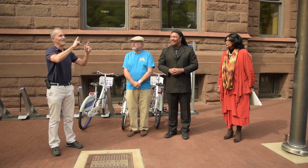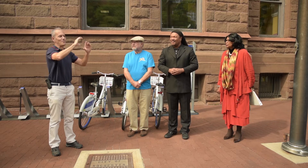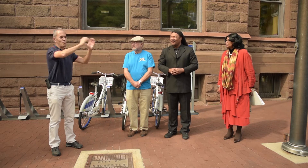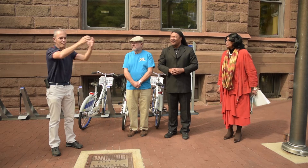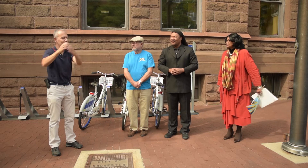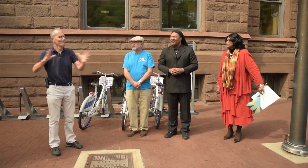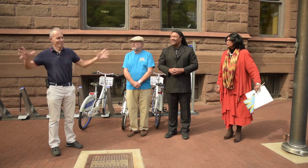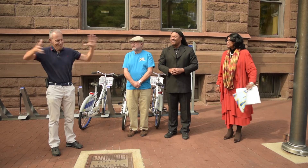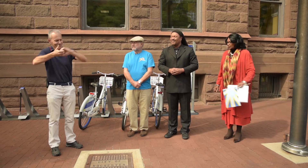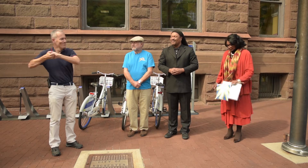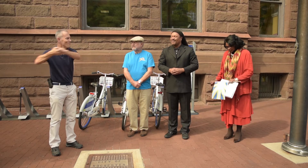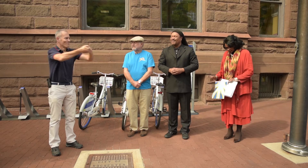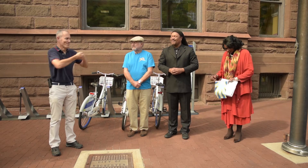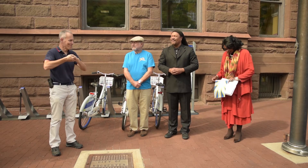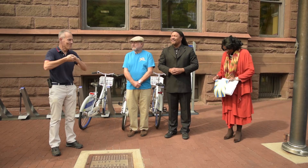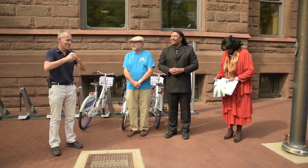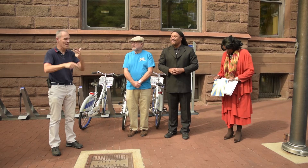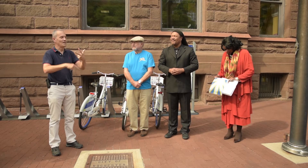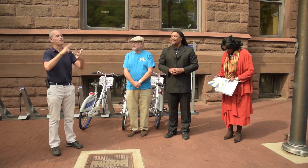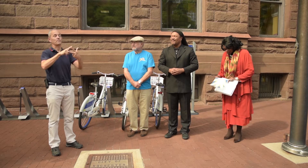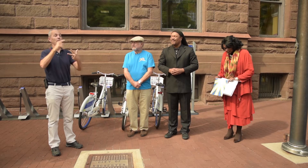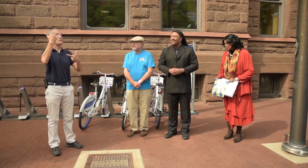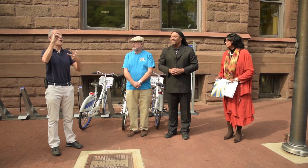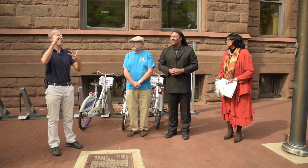mentioned and as Walter has mentioned we are a collaborative community